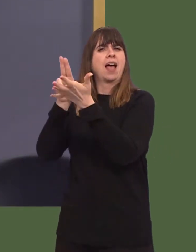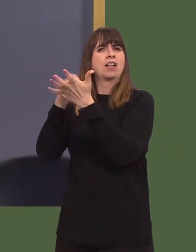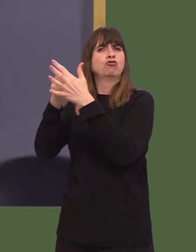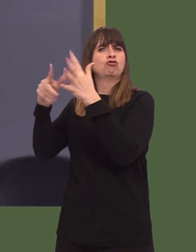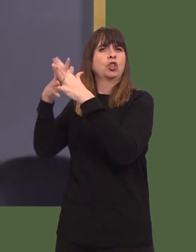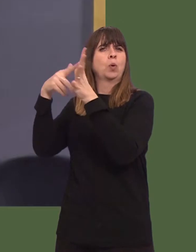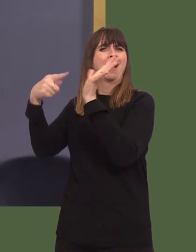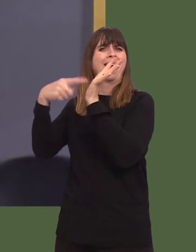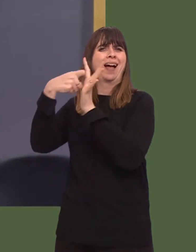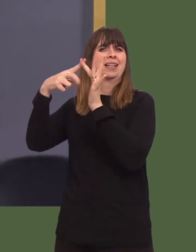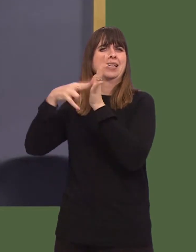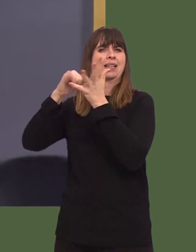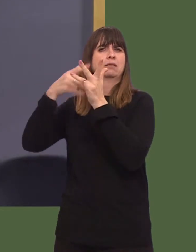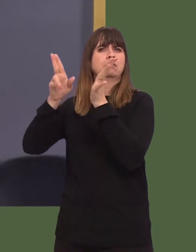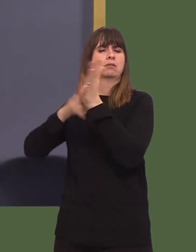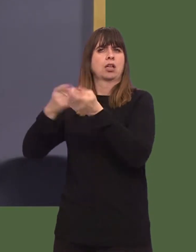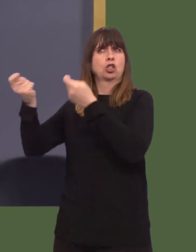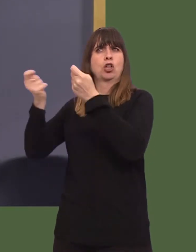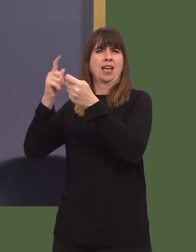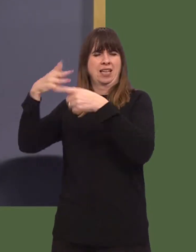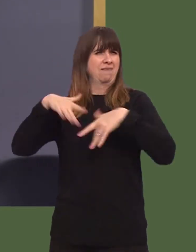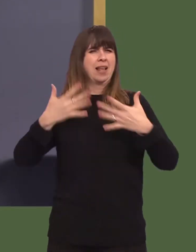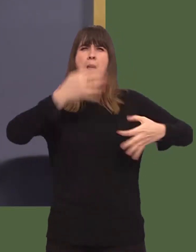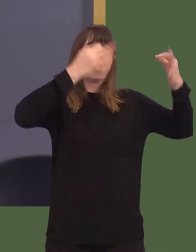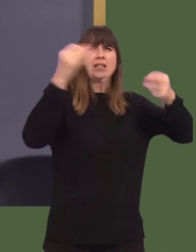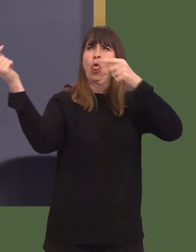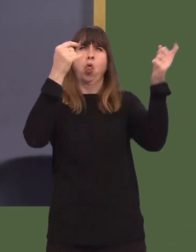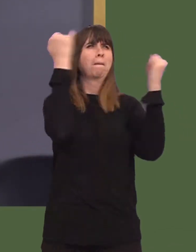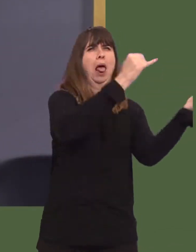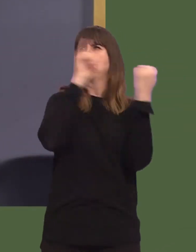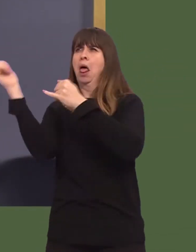for everyone to put politics aside, stop blaming each other and work together mutually to get